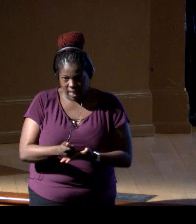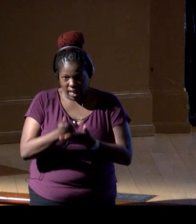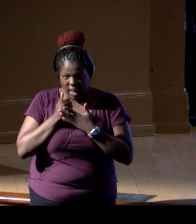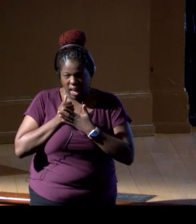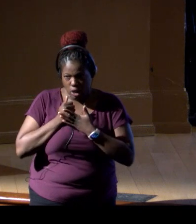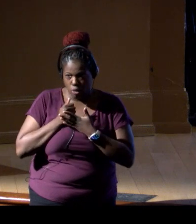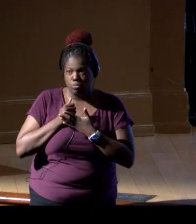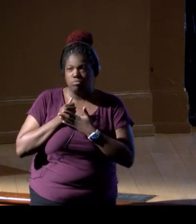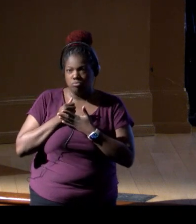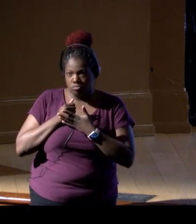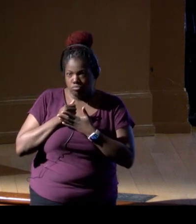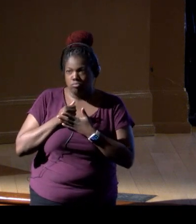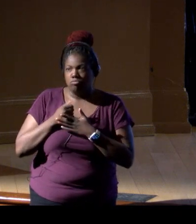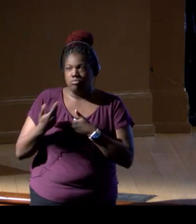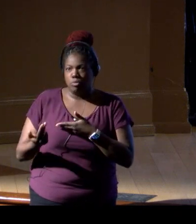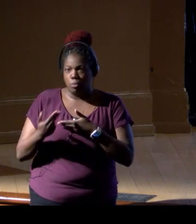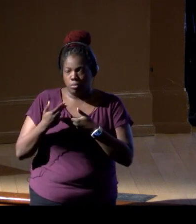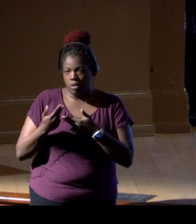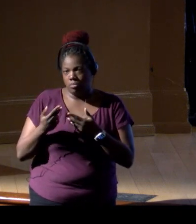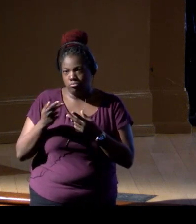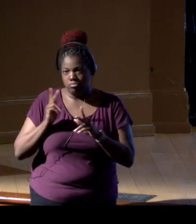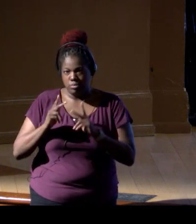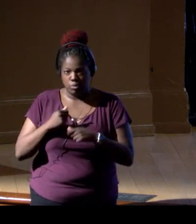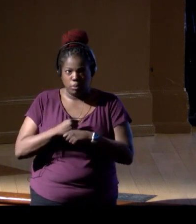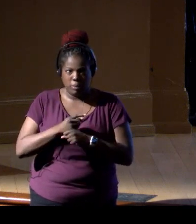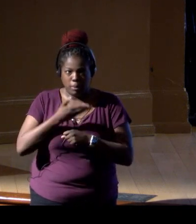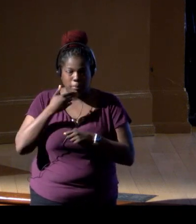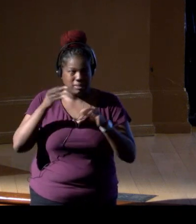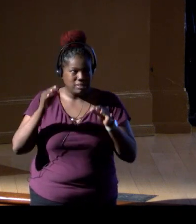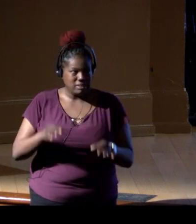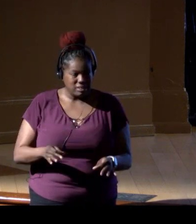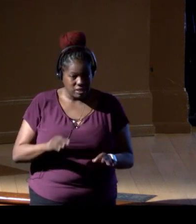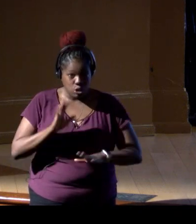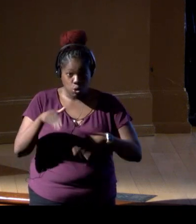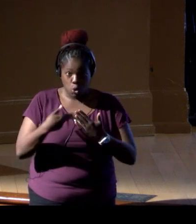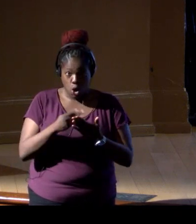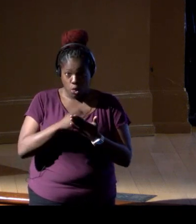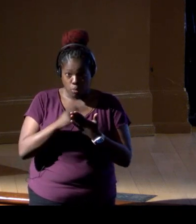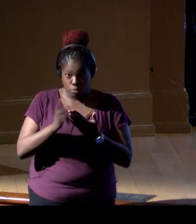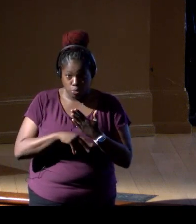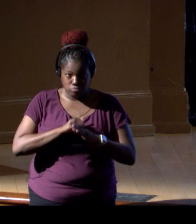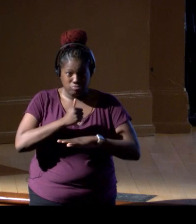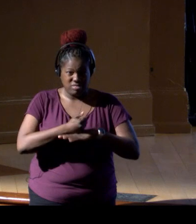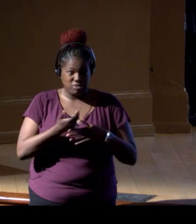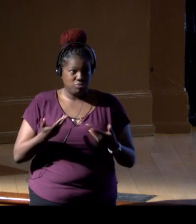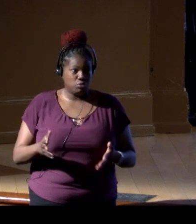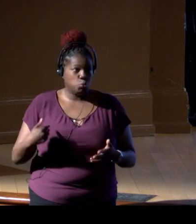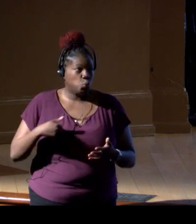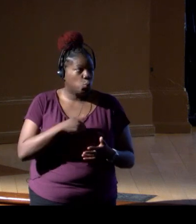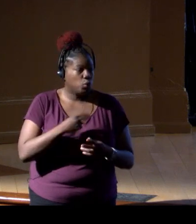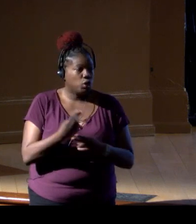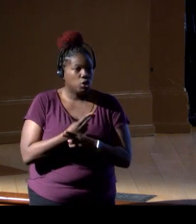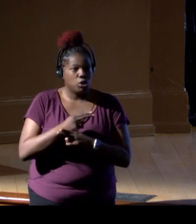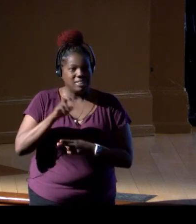the best decisions possible. And throughout all of these programs, we have been using eDNA.